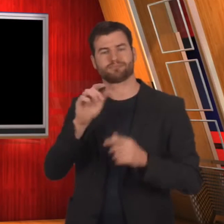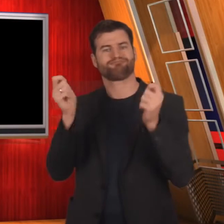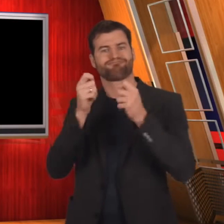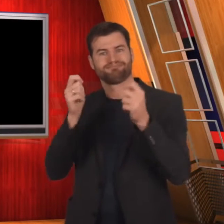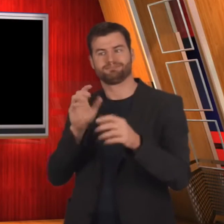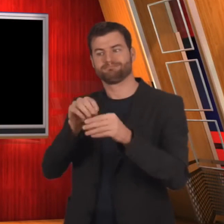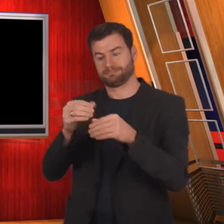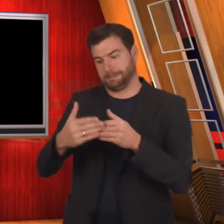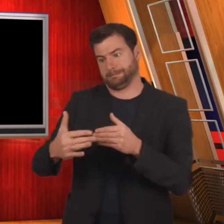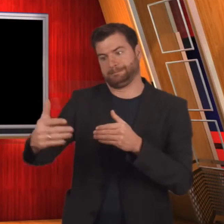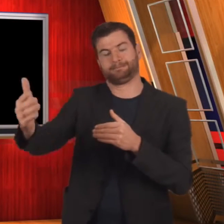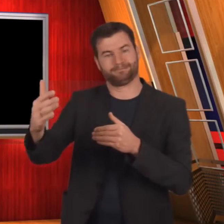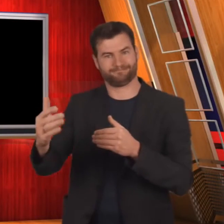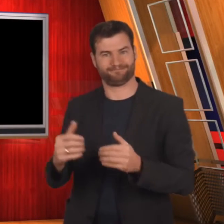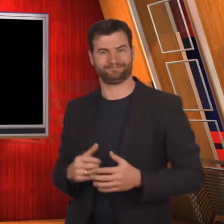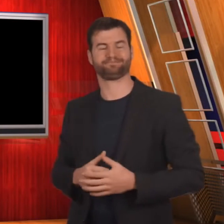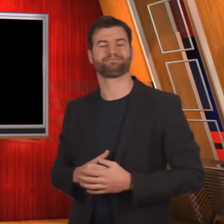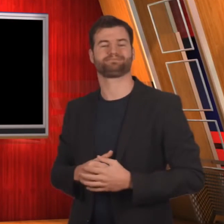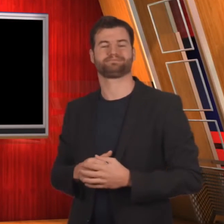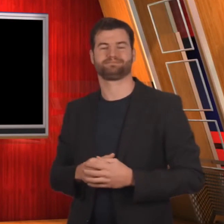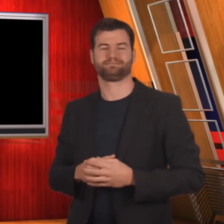events in the near future.